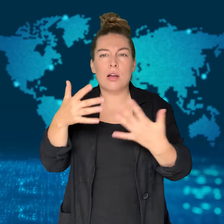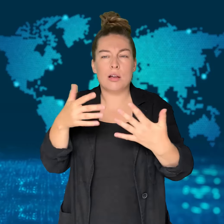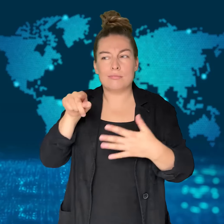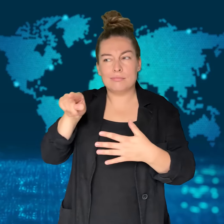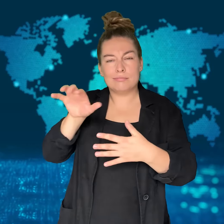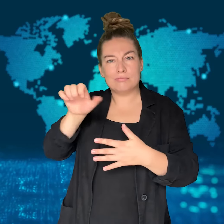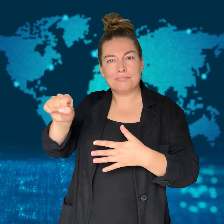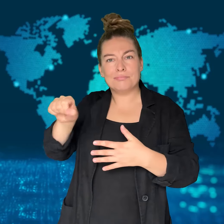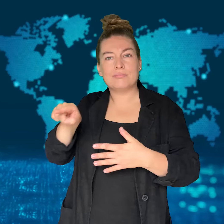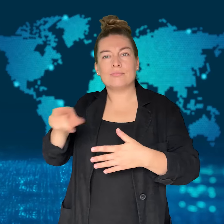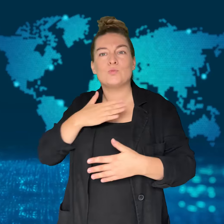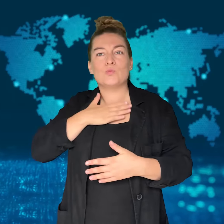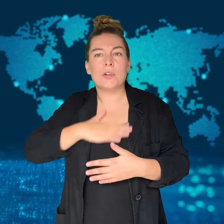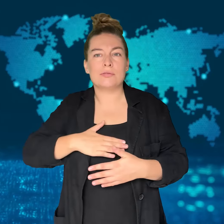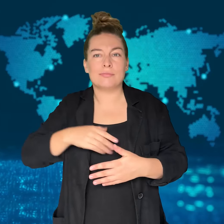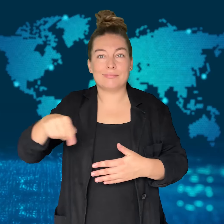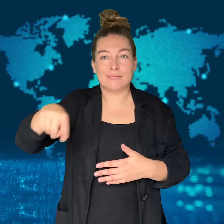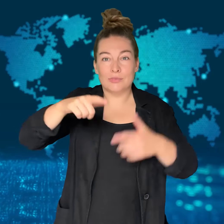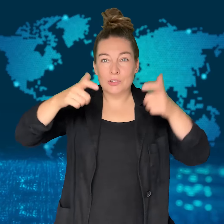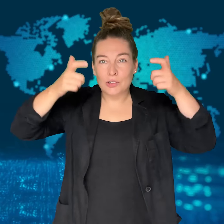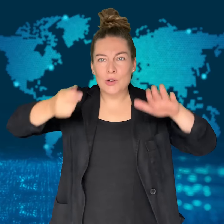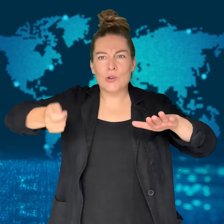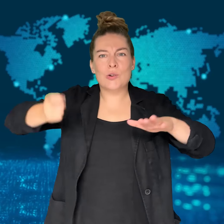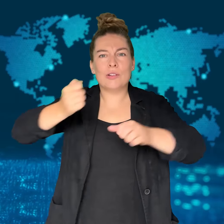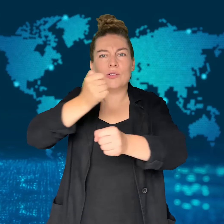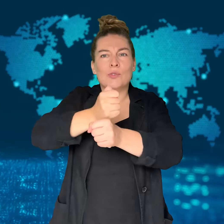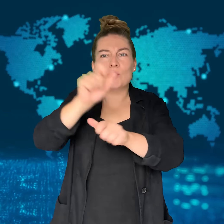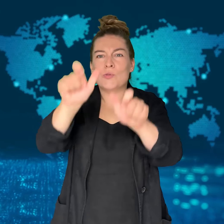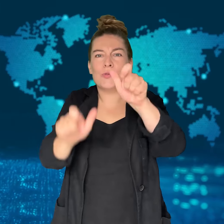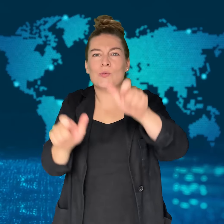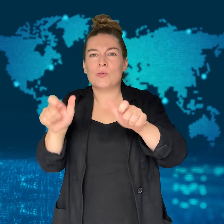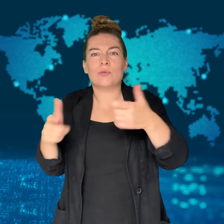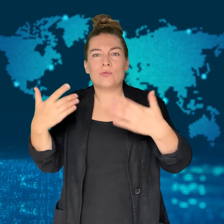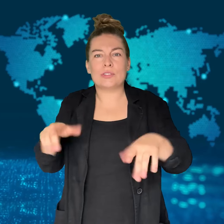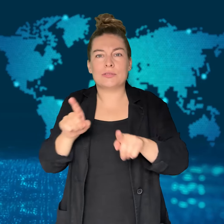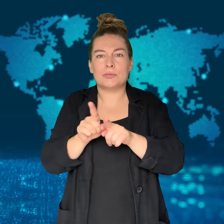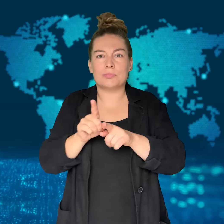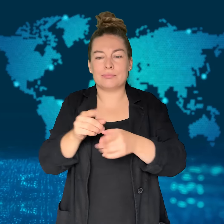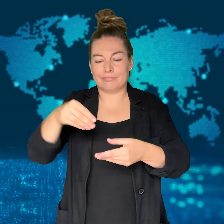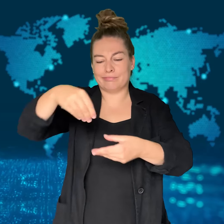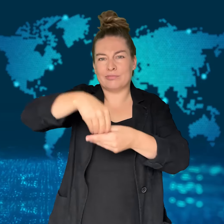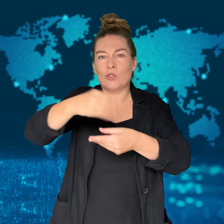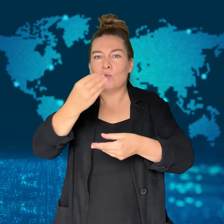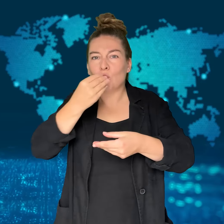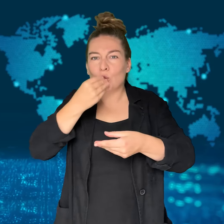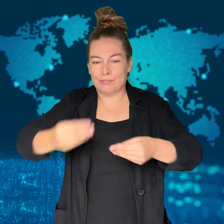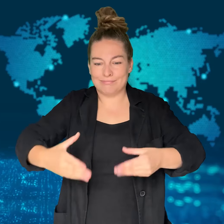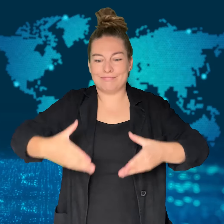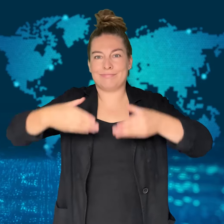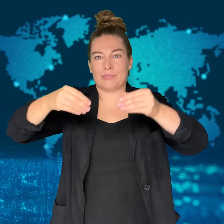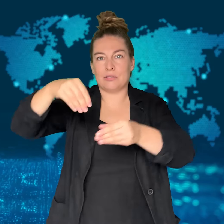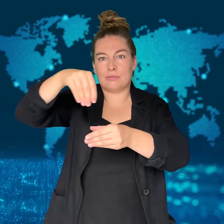and there were allegations that he had tried to